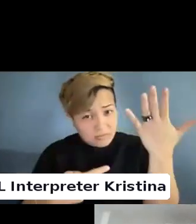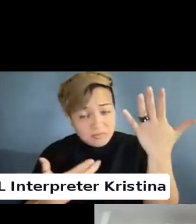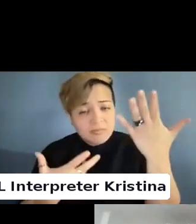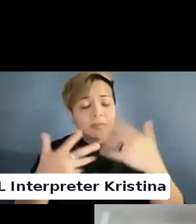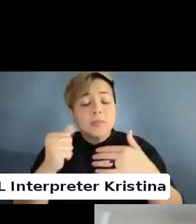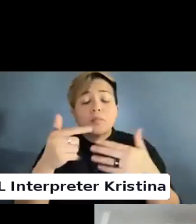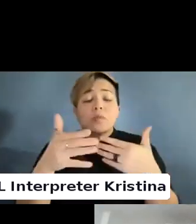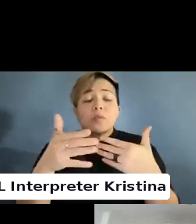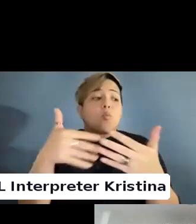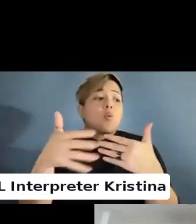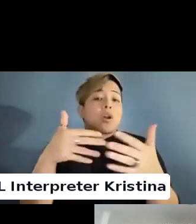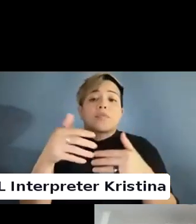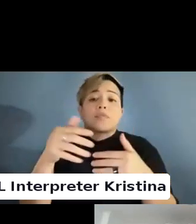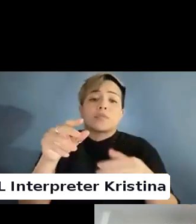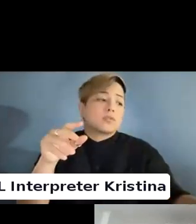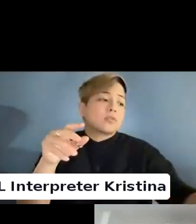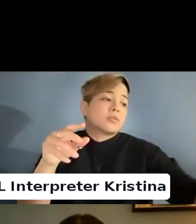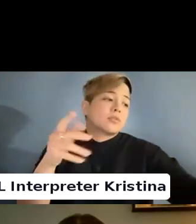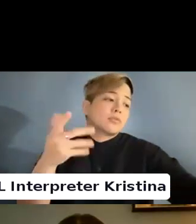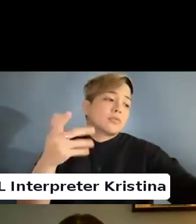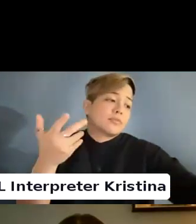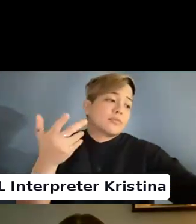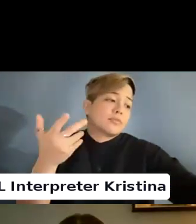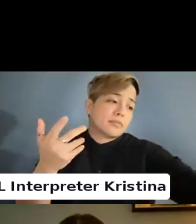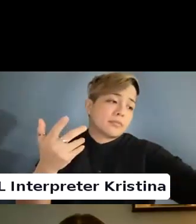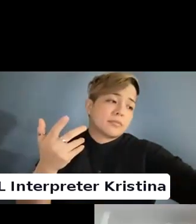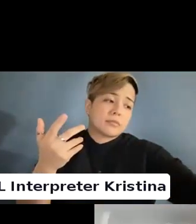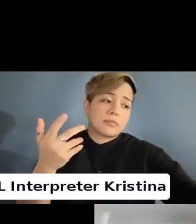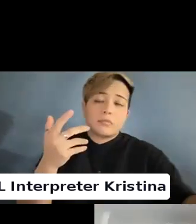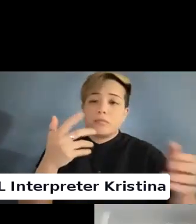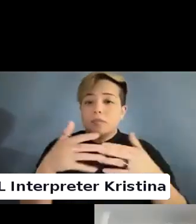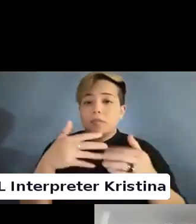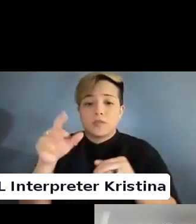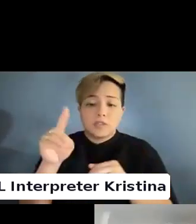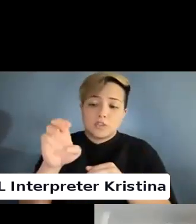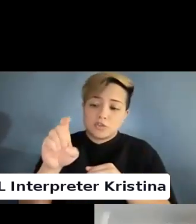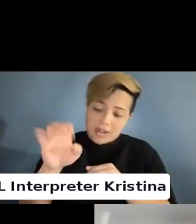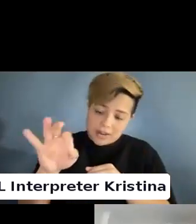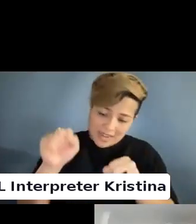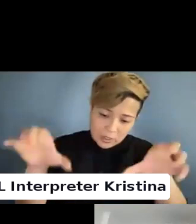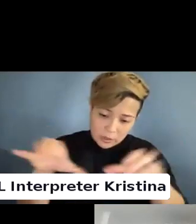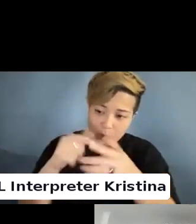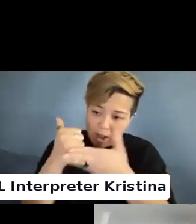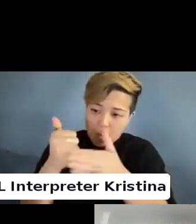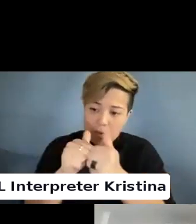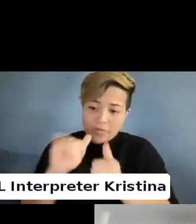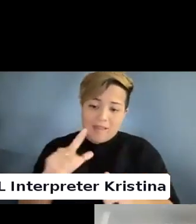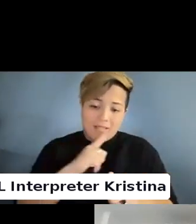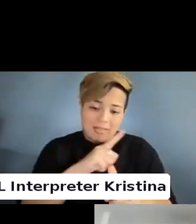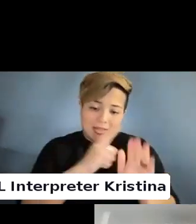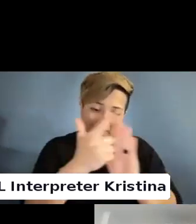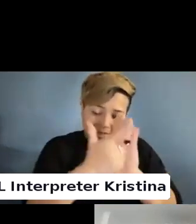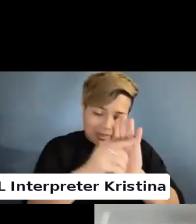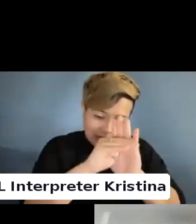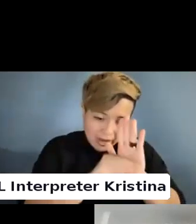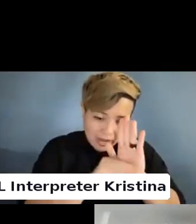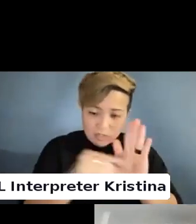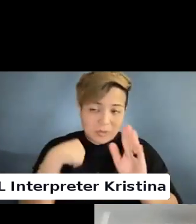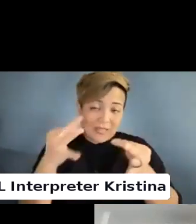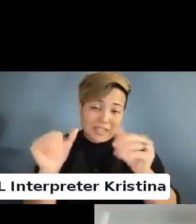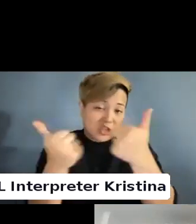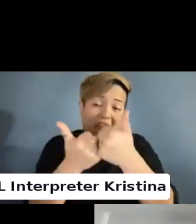Whatever can be done to help with the litigation that will certainly be challenging this.